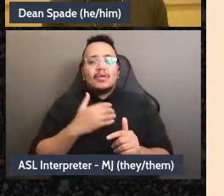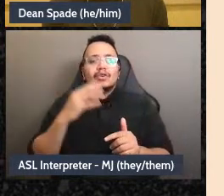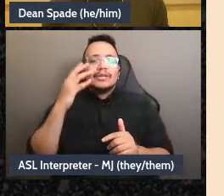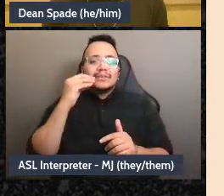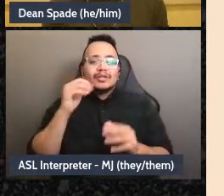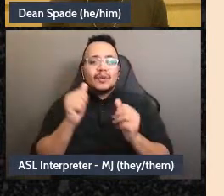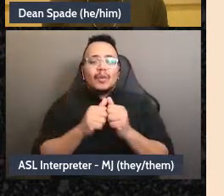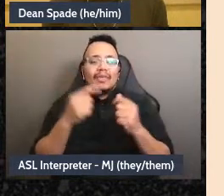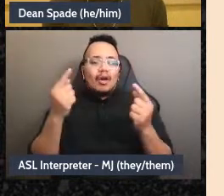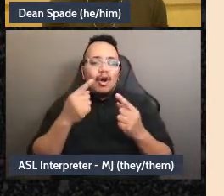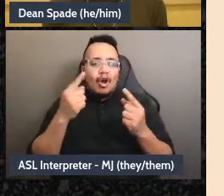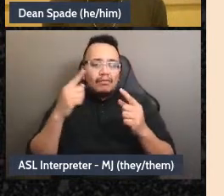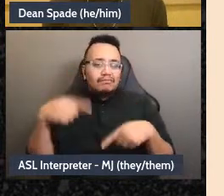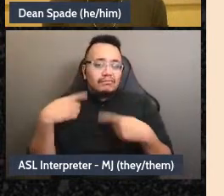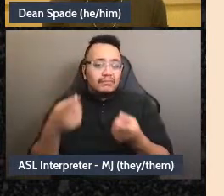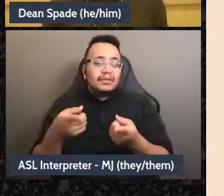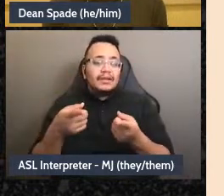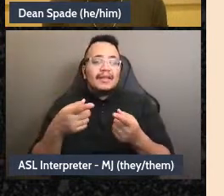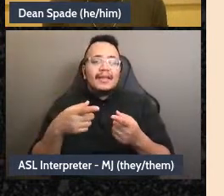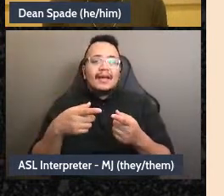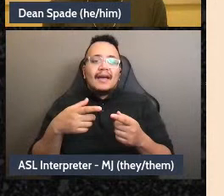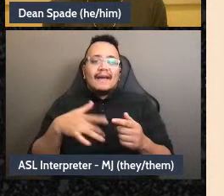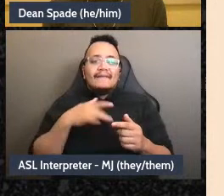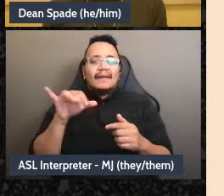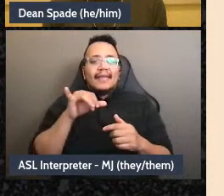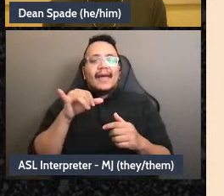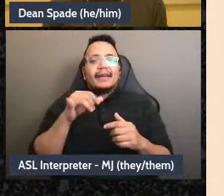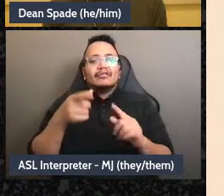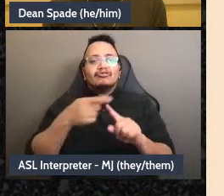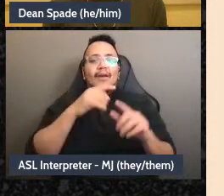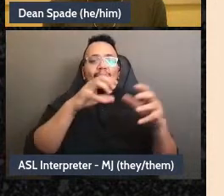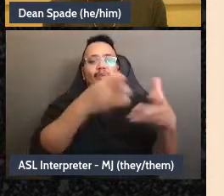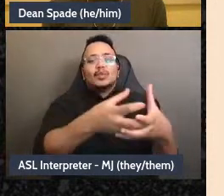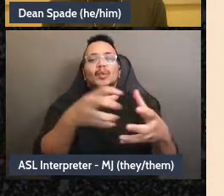in our lives happens in groups like families, and schools, and churches,